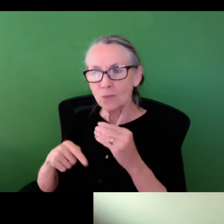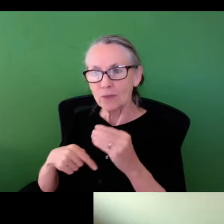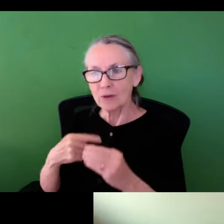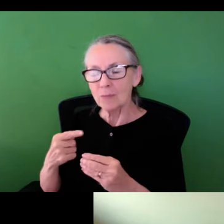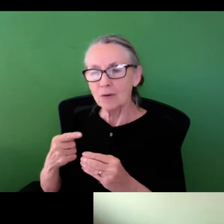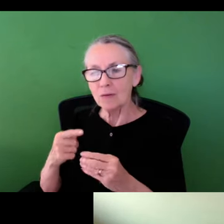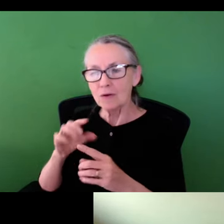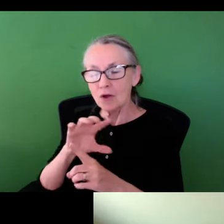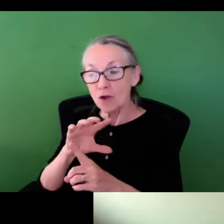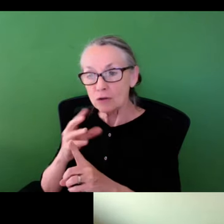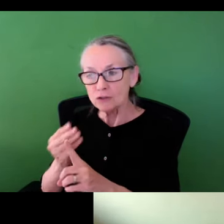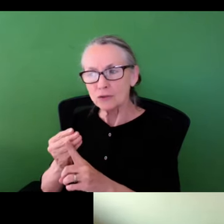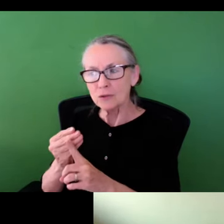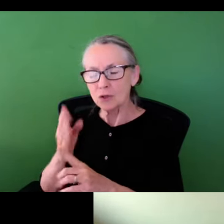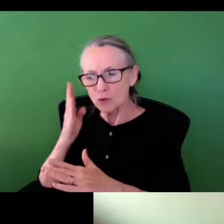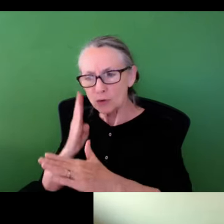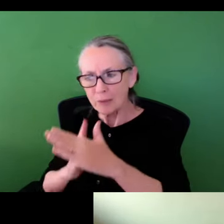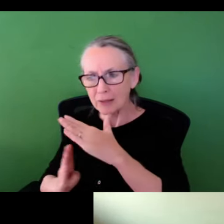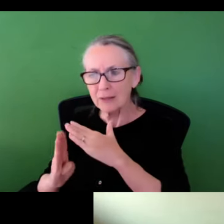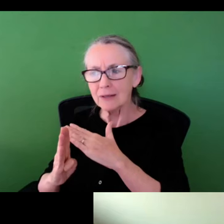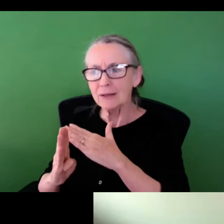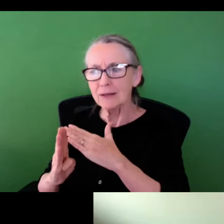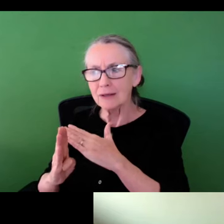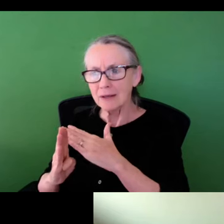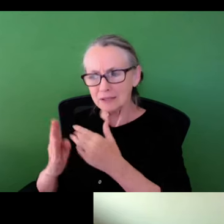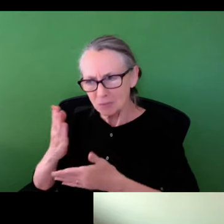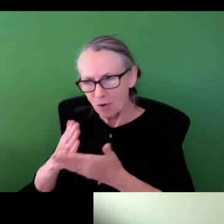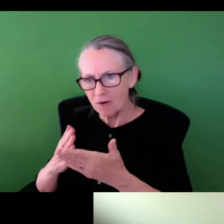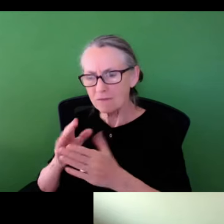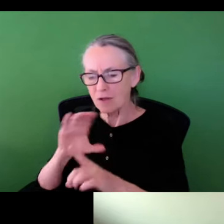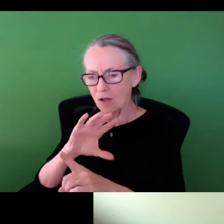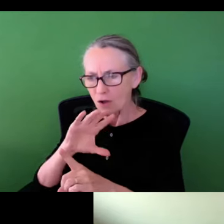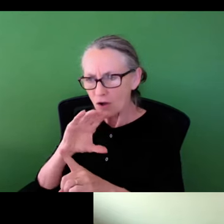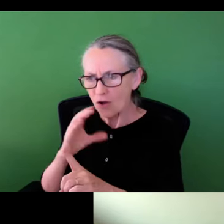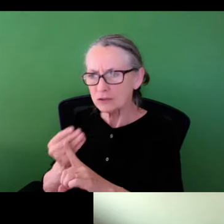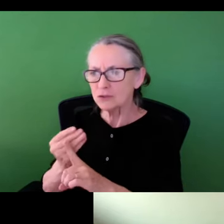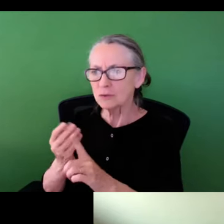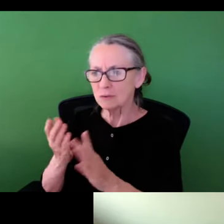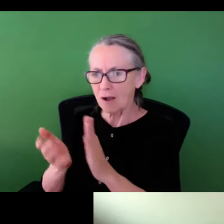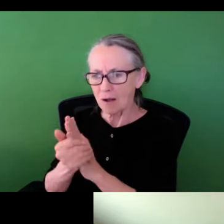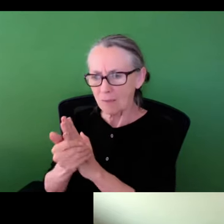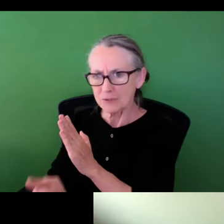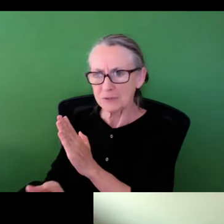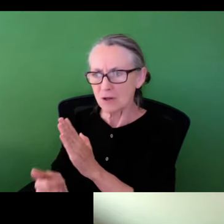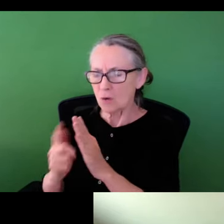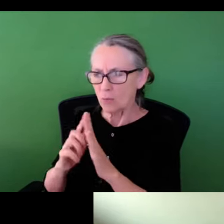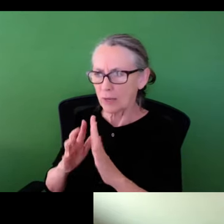we think about cultural humility as opposed to cultural competency